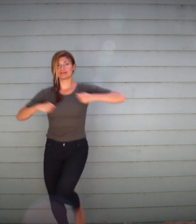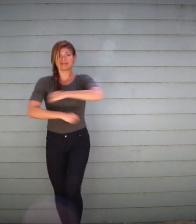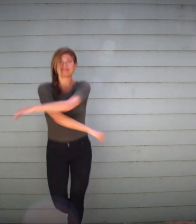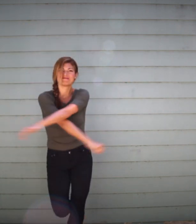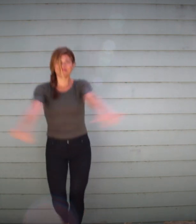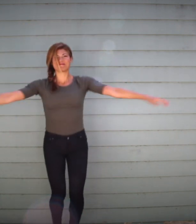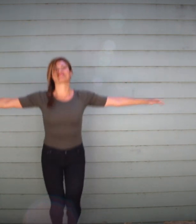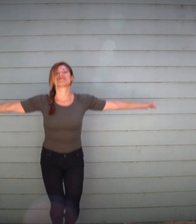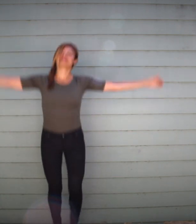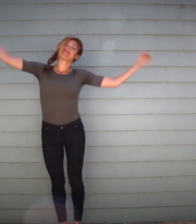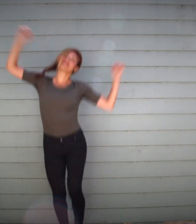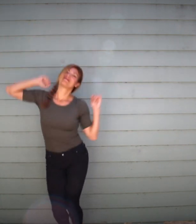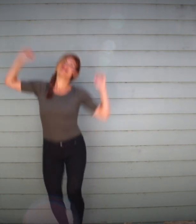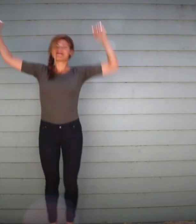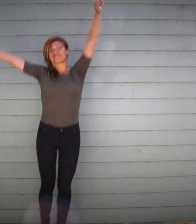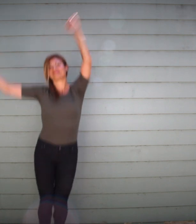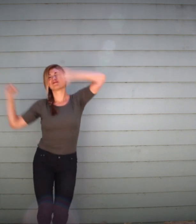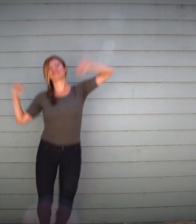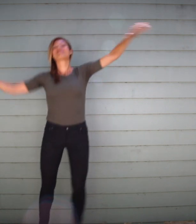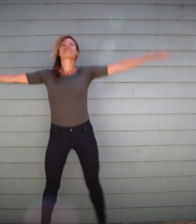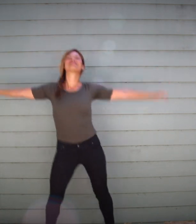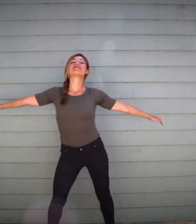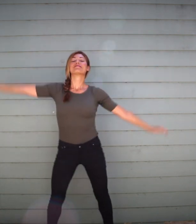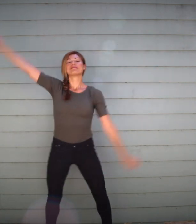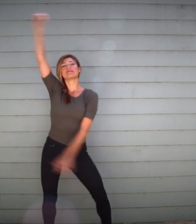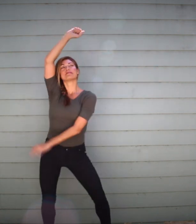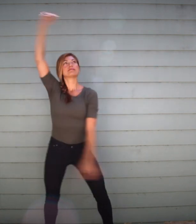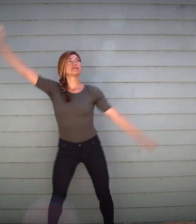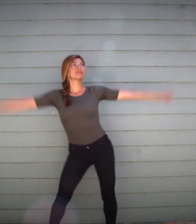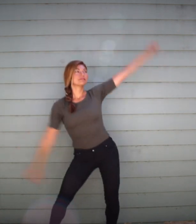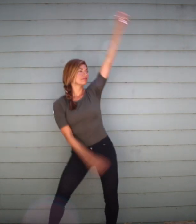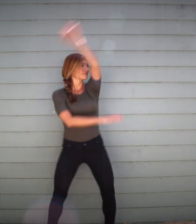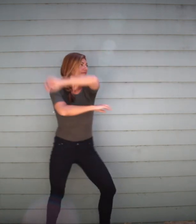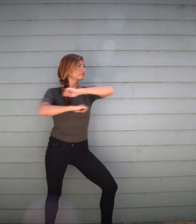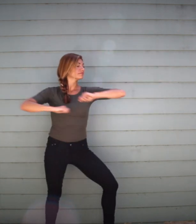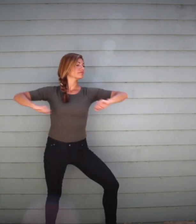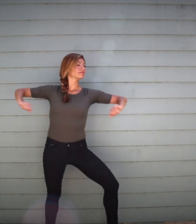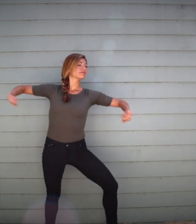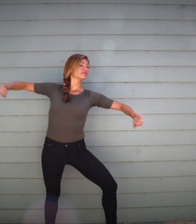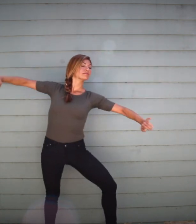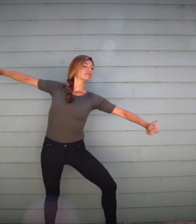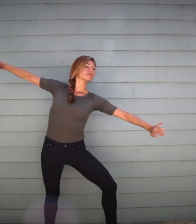As we explore energy, it will be important to remember if you ever start feeling out of control,